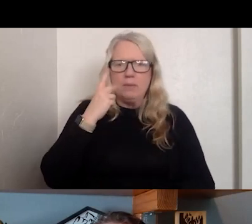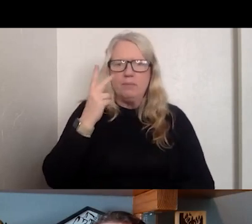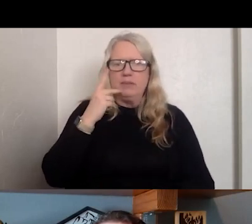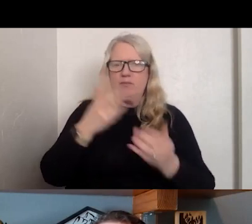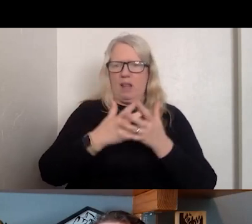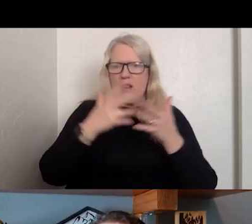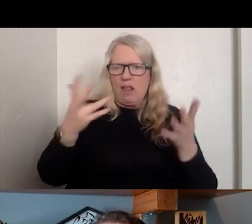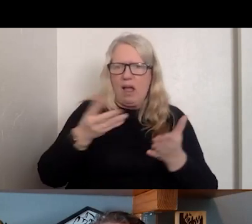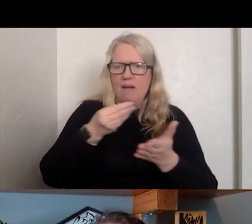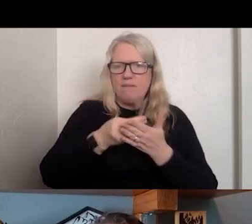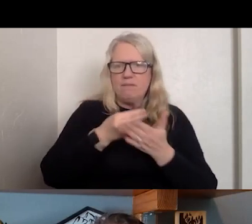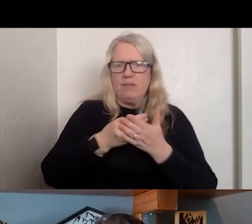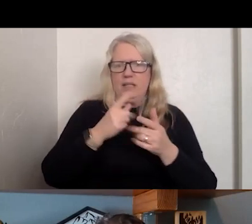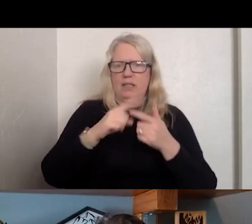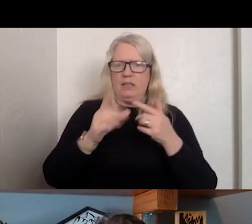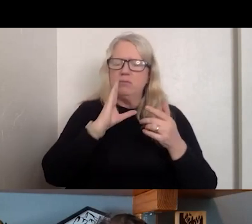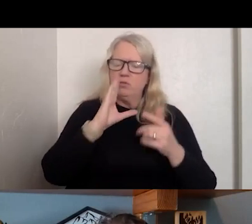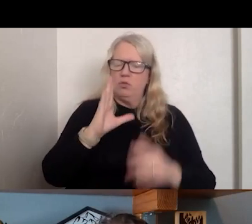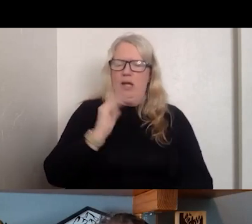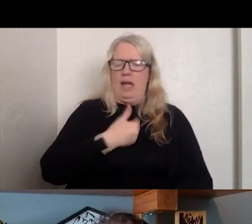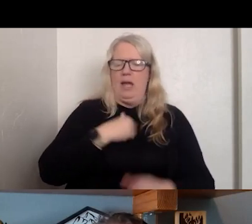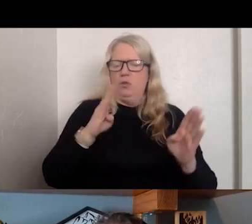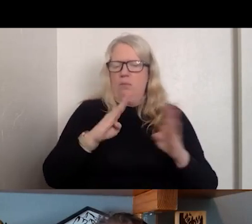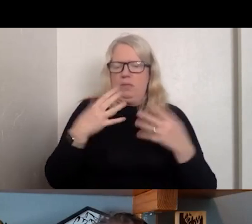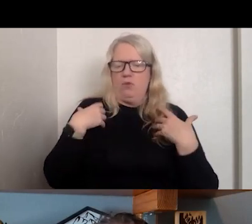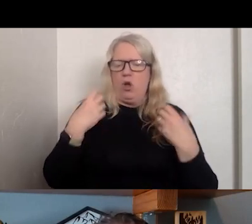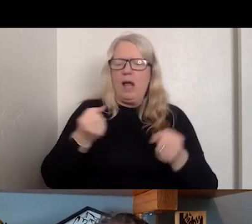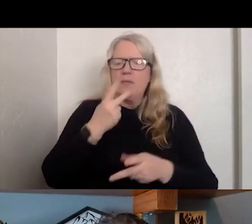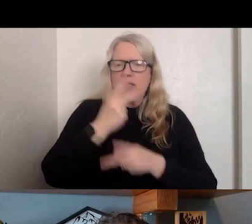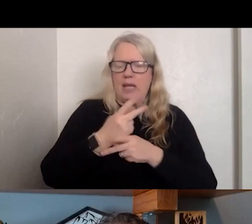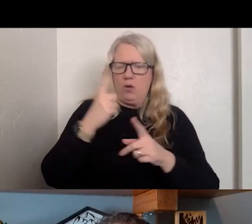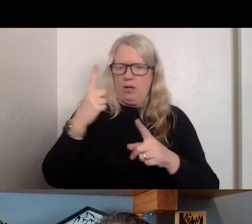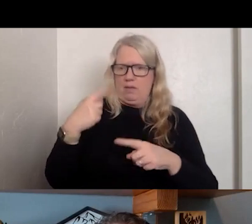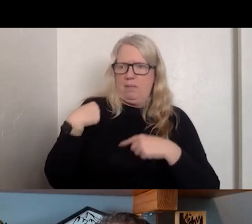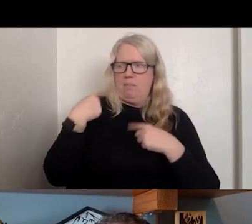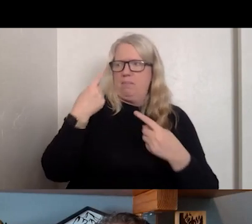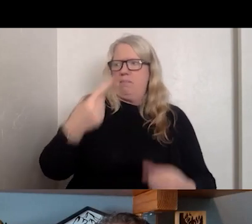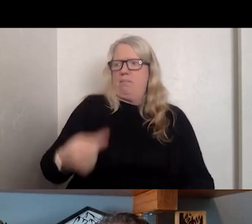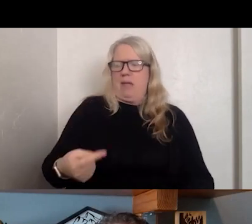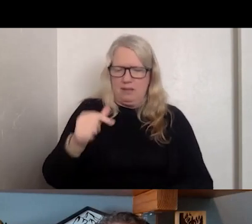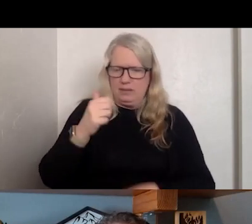FORTH TOWARDS THE MENTAL HEALTH SYSTEM AND IT THAT IS TRANSFORMED